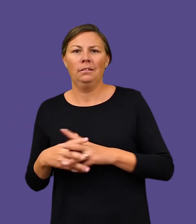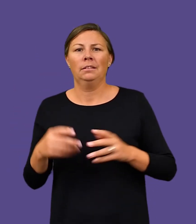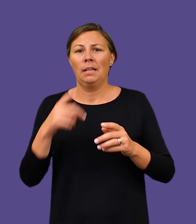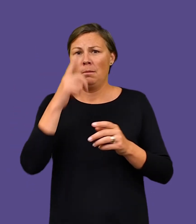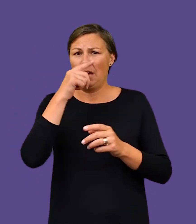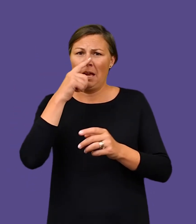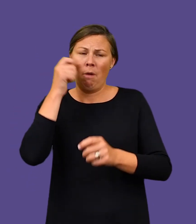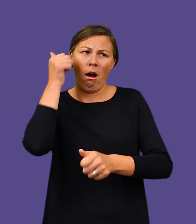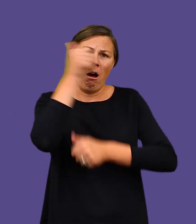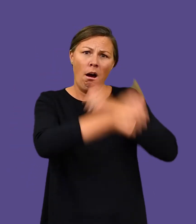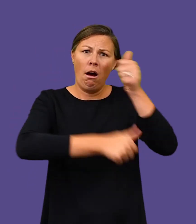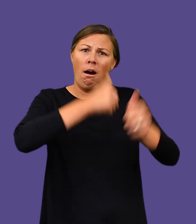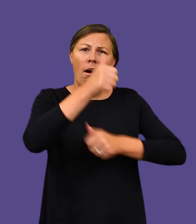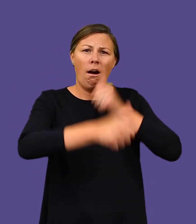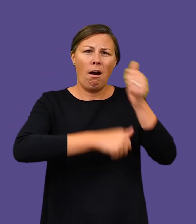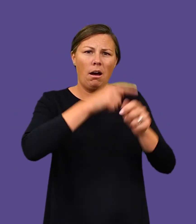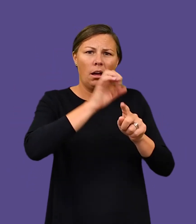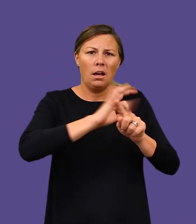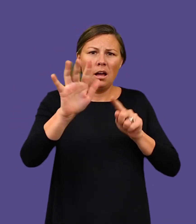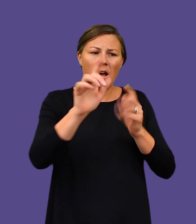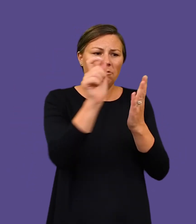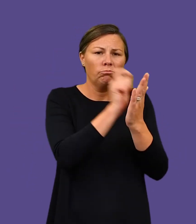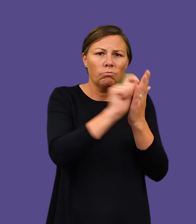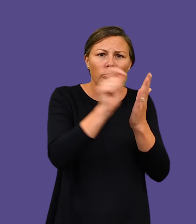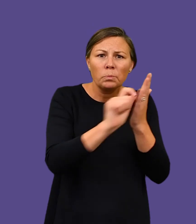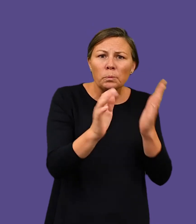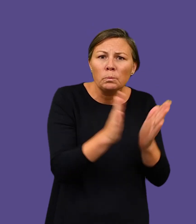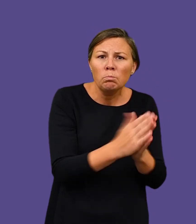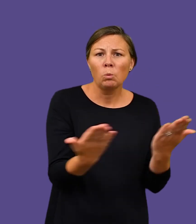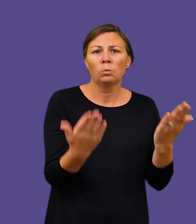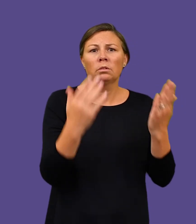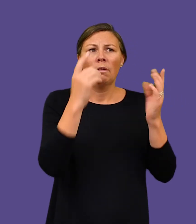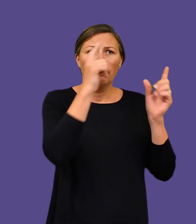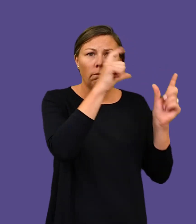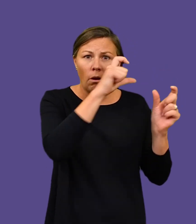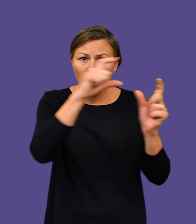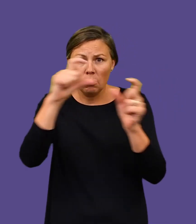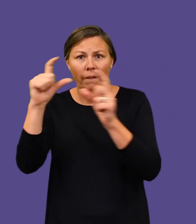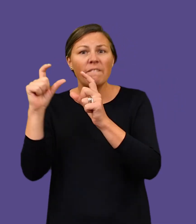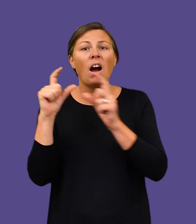He received much acclaim as an author/photographer